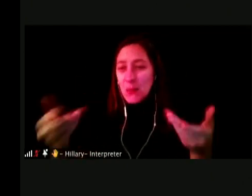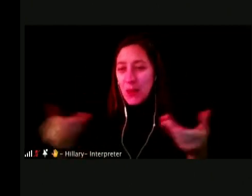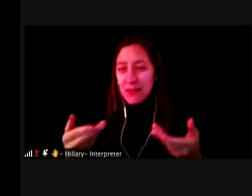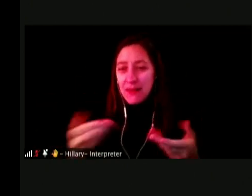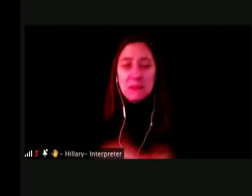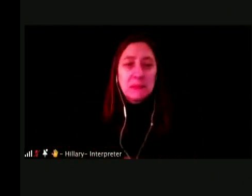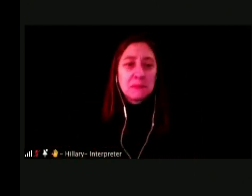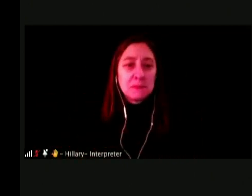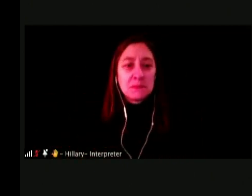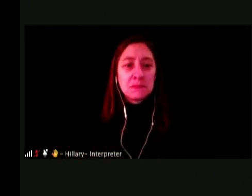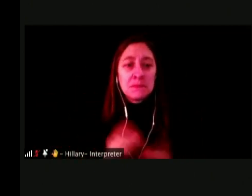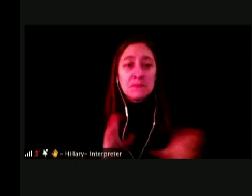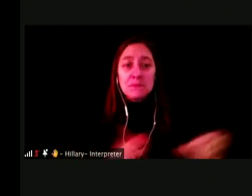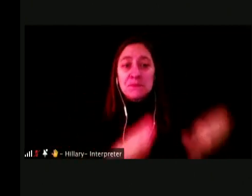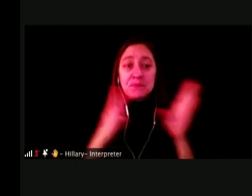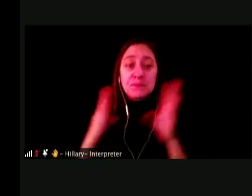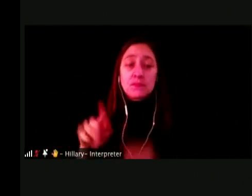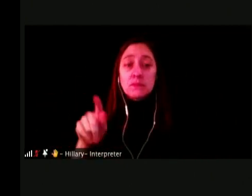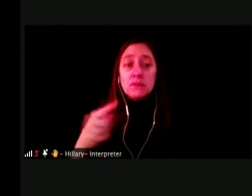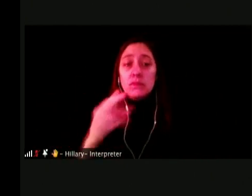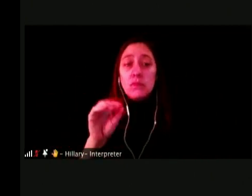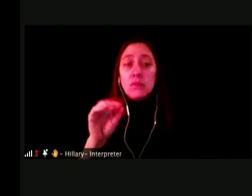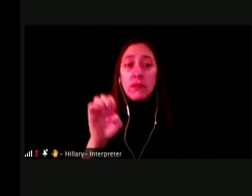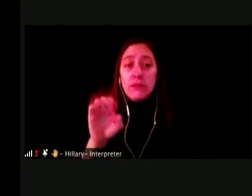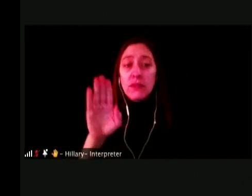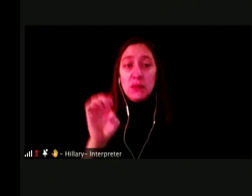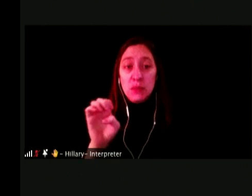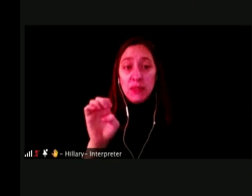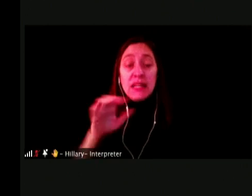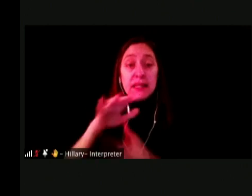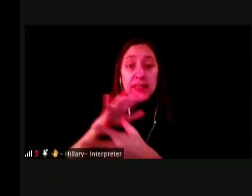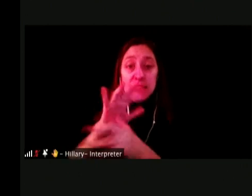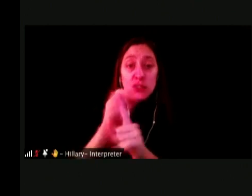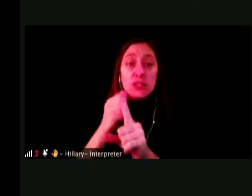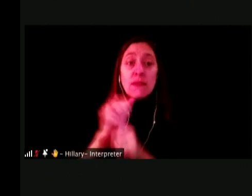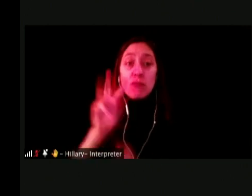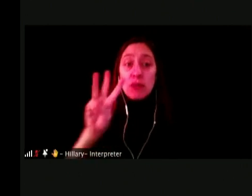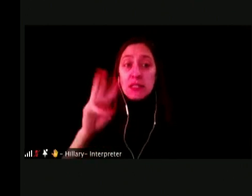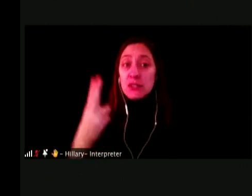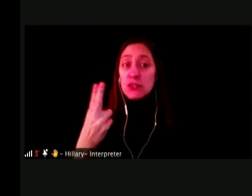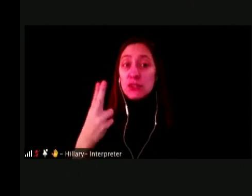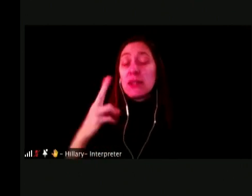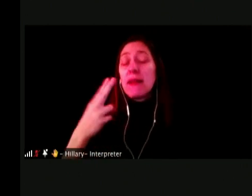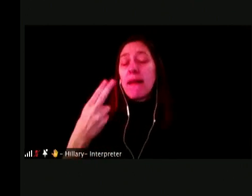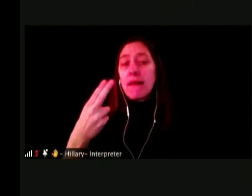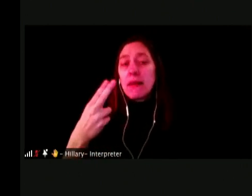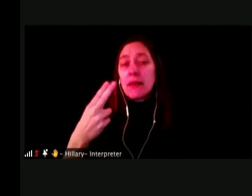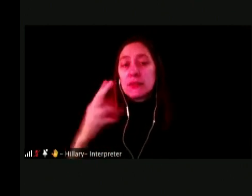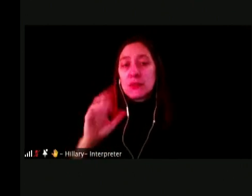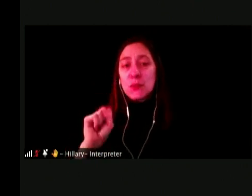OUR NEXT STUDENT IS CB, A SENIOR AT WINSTON CHURCHILL HIGH SCHOOL, SHE IS DEEPLY PASSIONATE